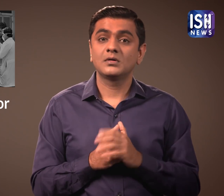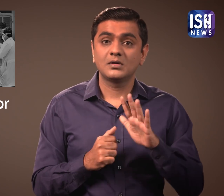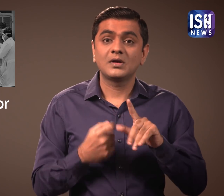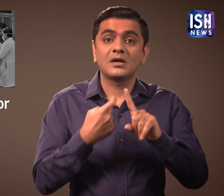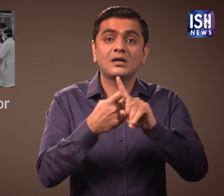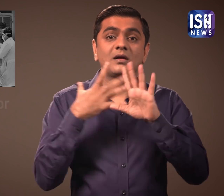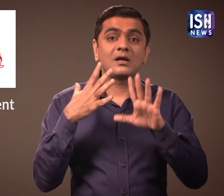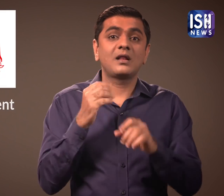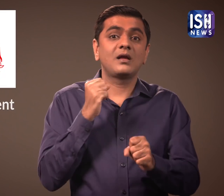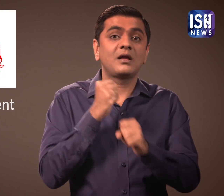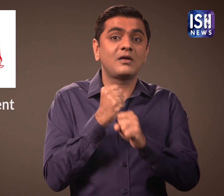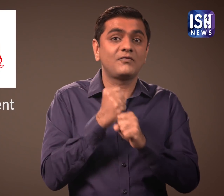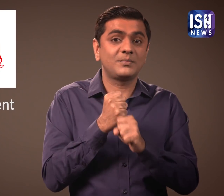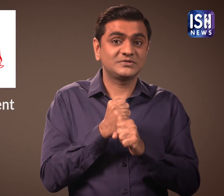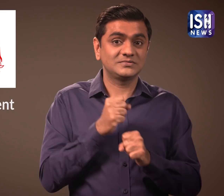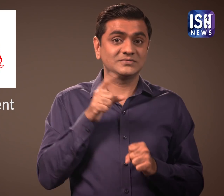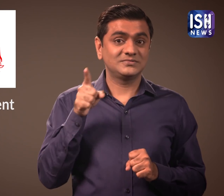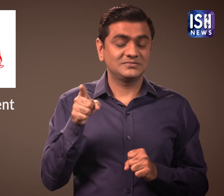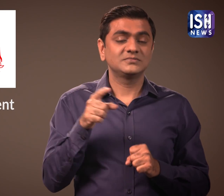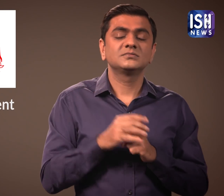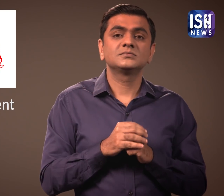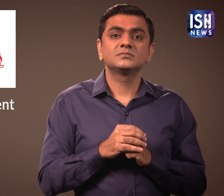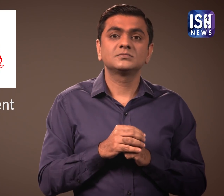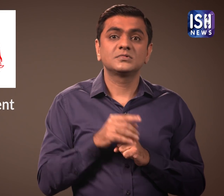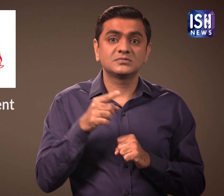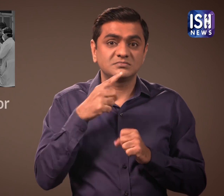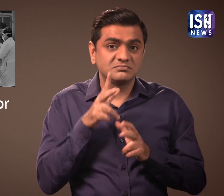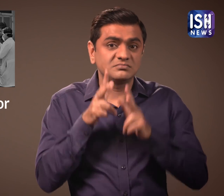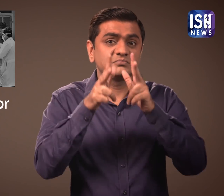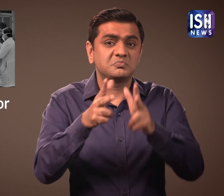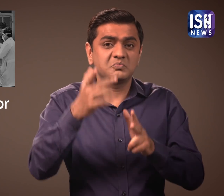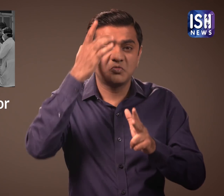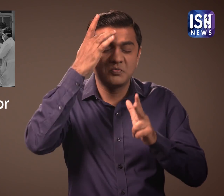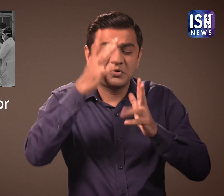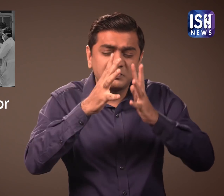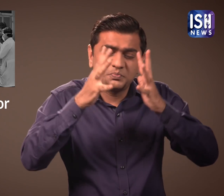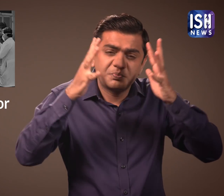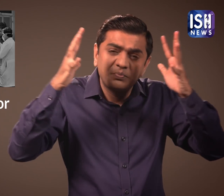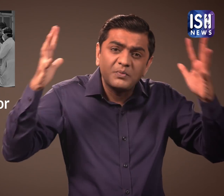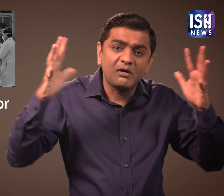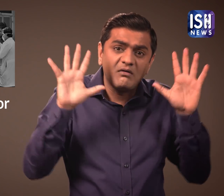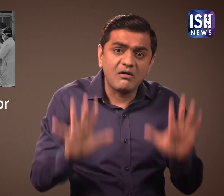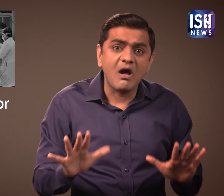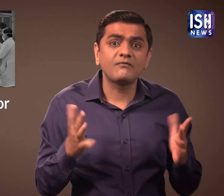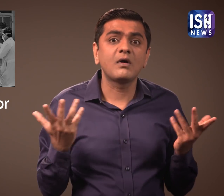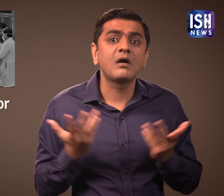The Kerala Government has announced that there is a huge crisis.